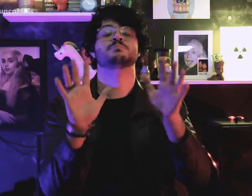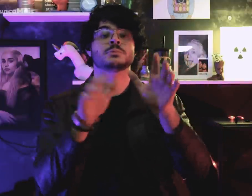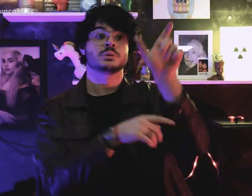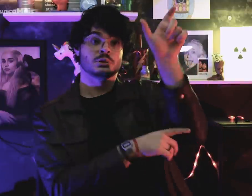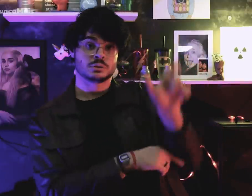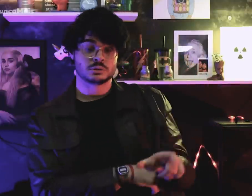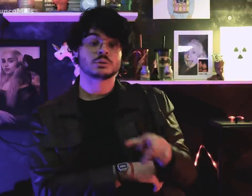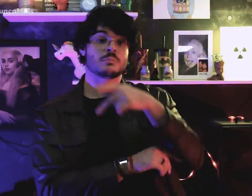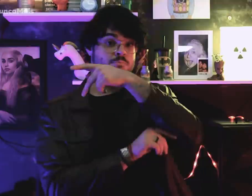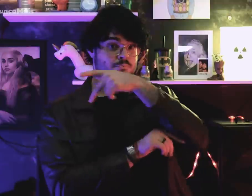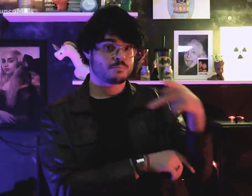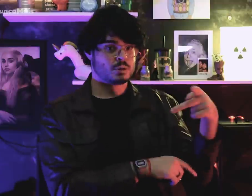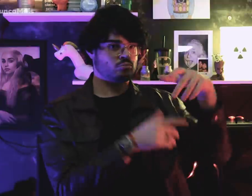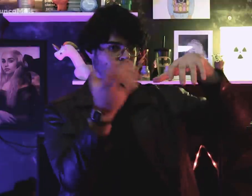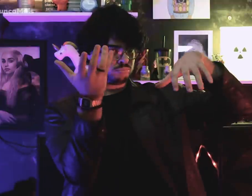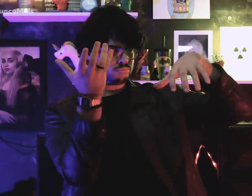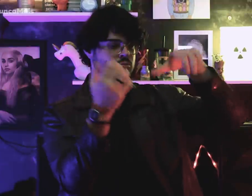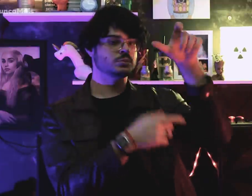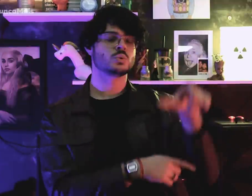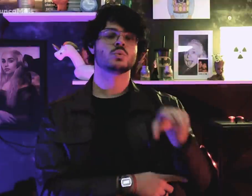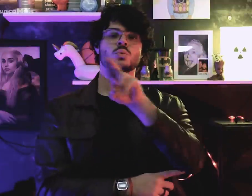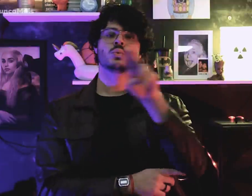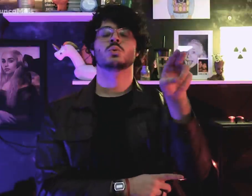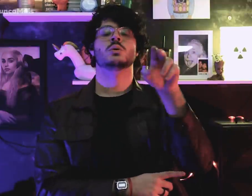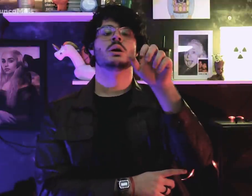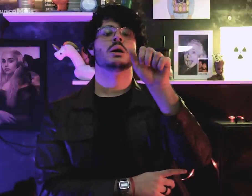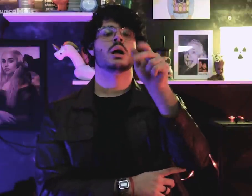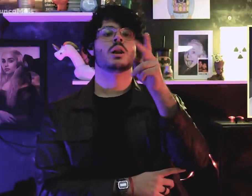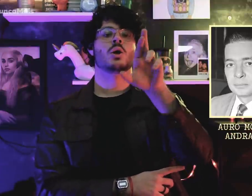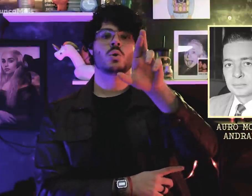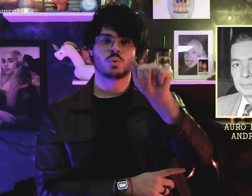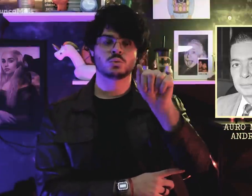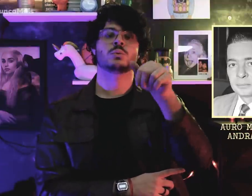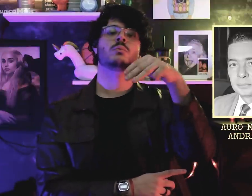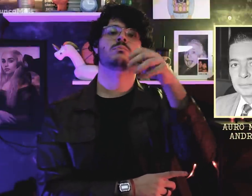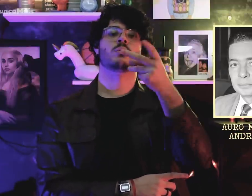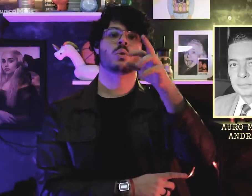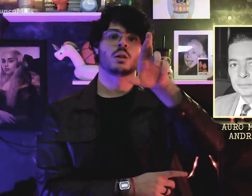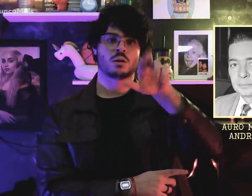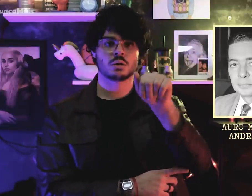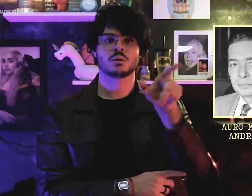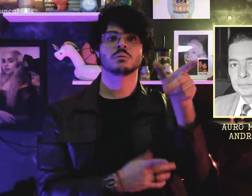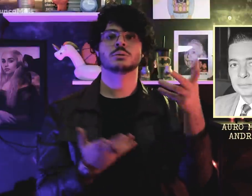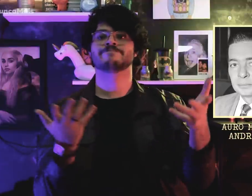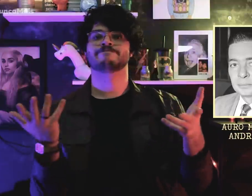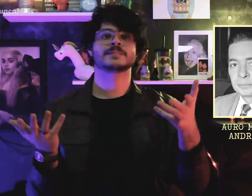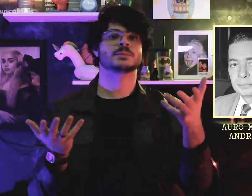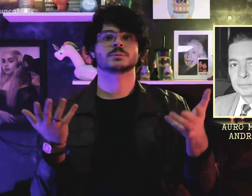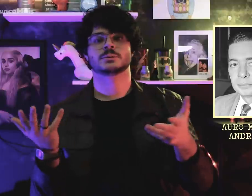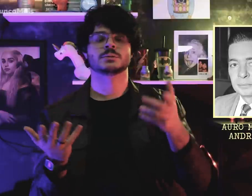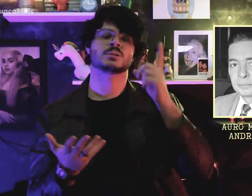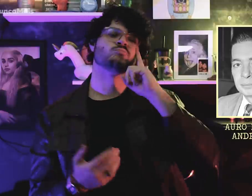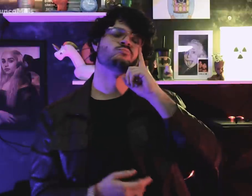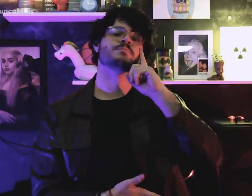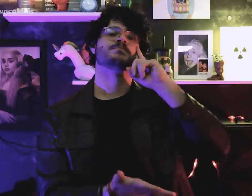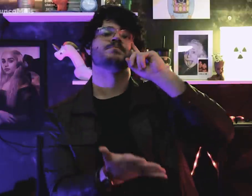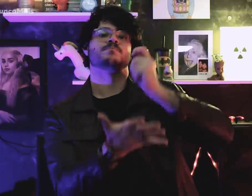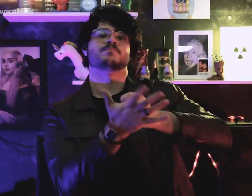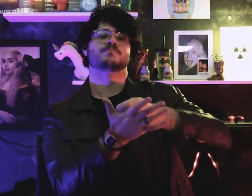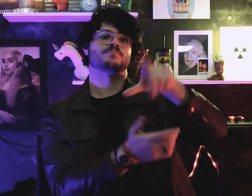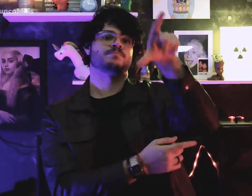Auro Moura Andrade, former president of the National Congress, assumed